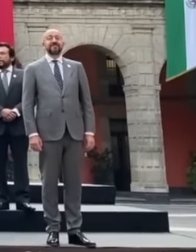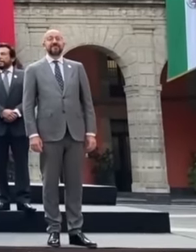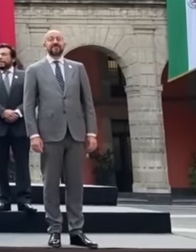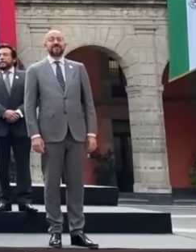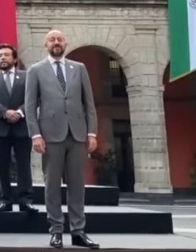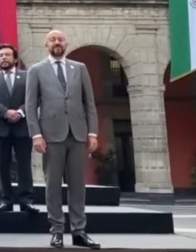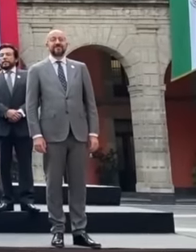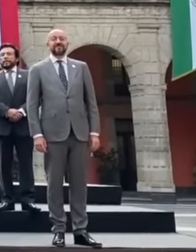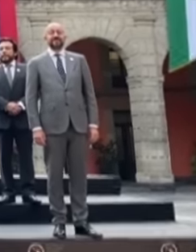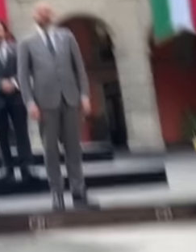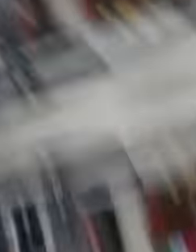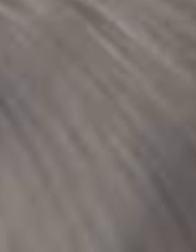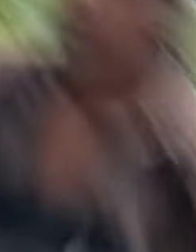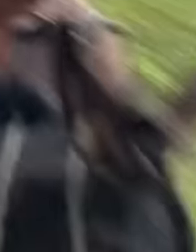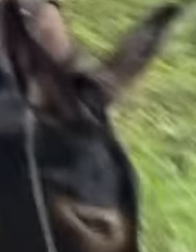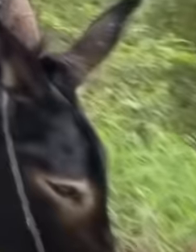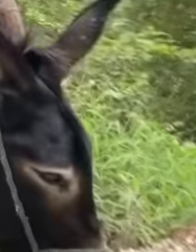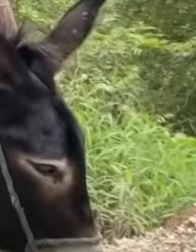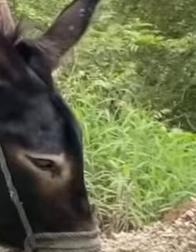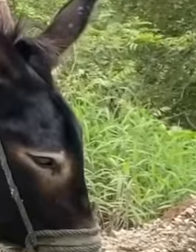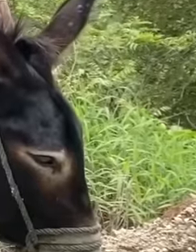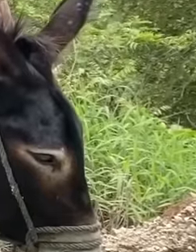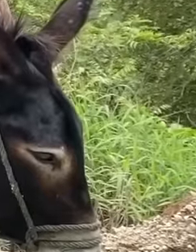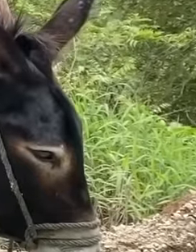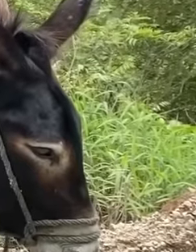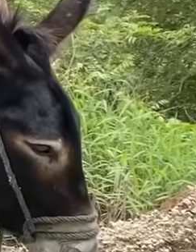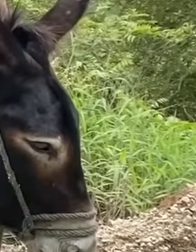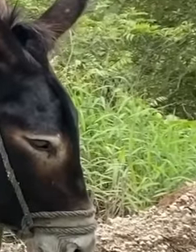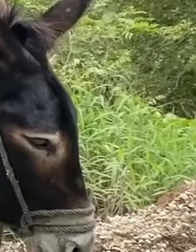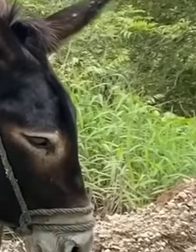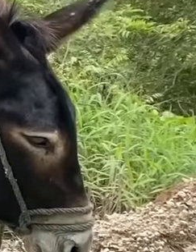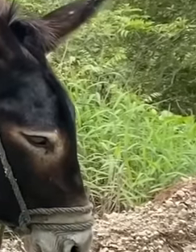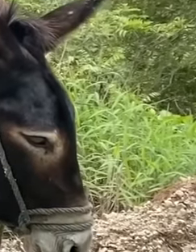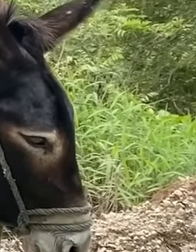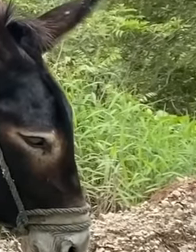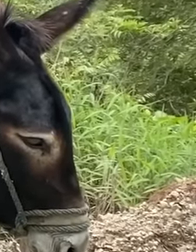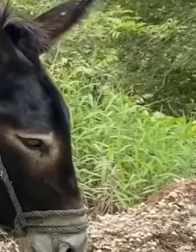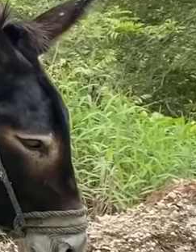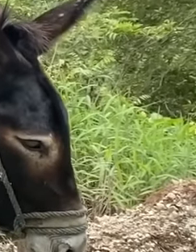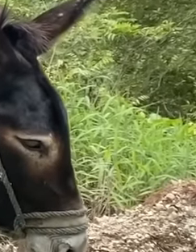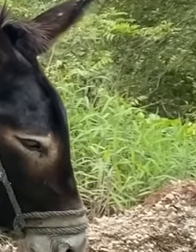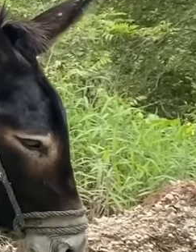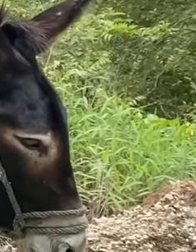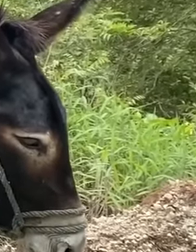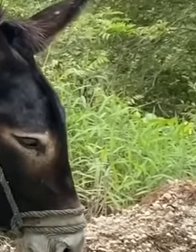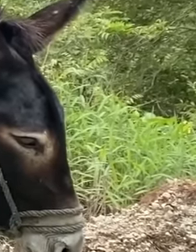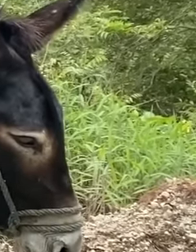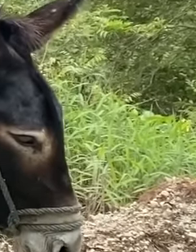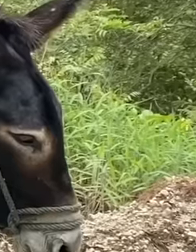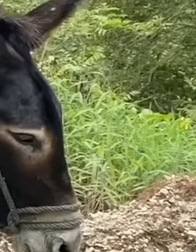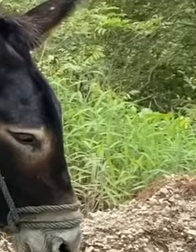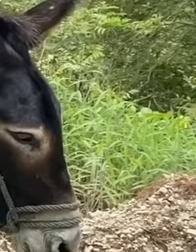always helping those who need it most and doing justice for the people that were previously completely